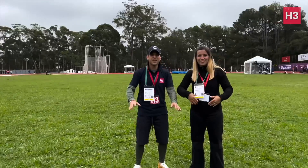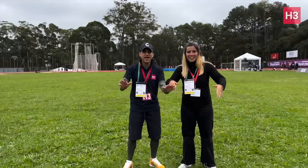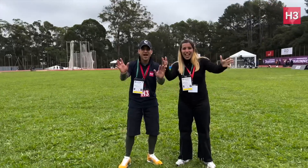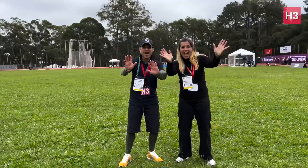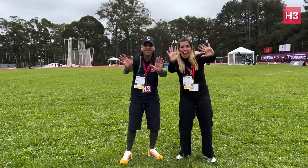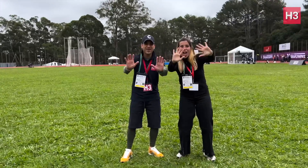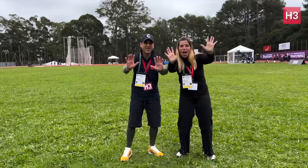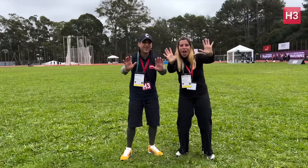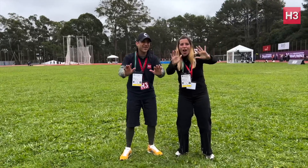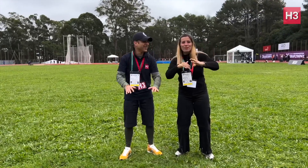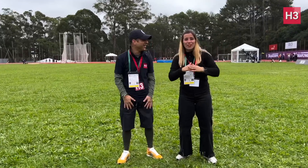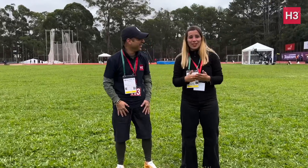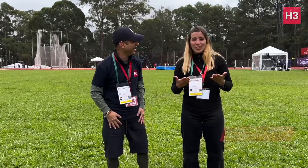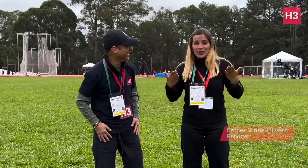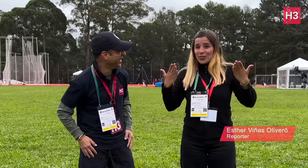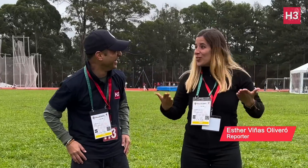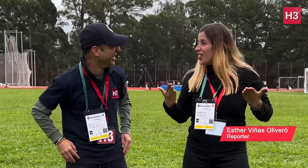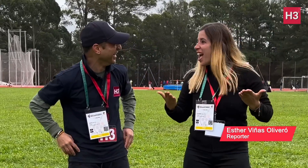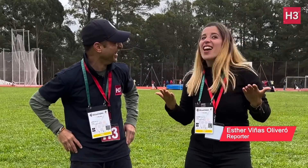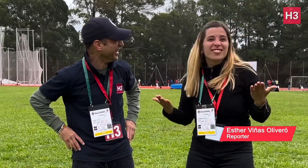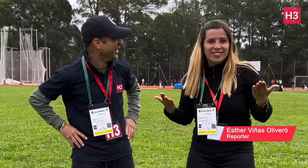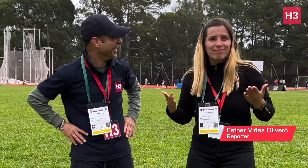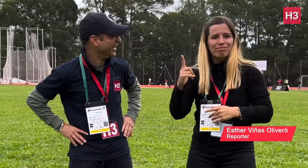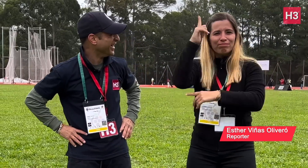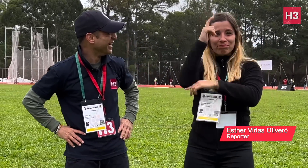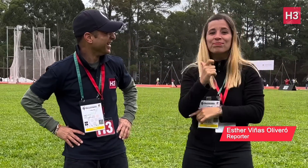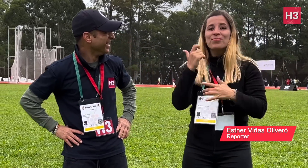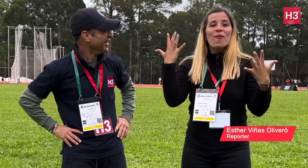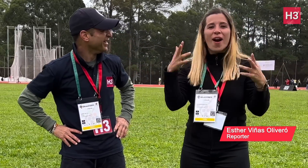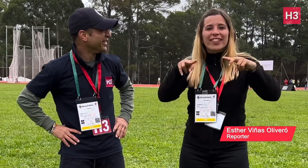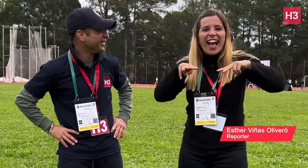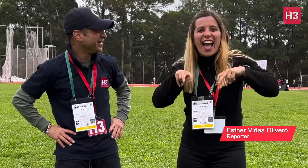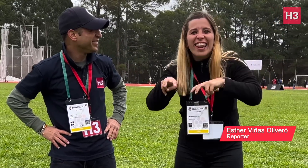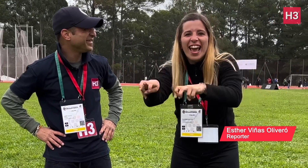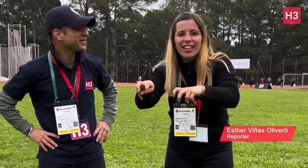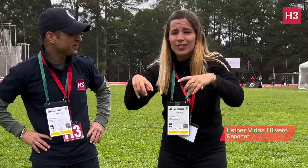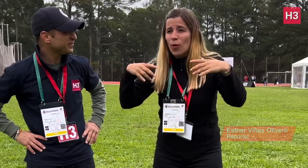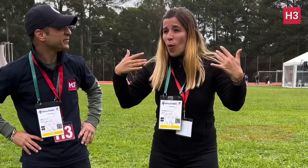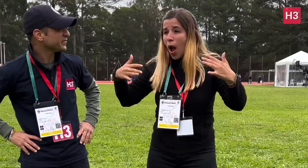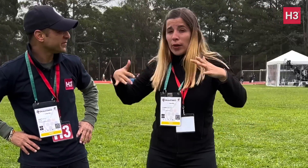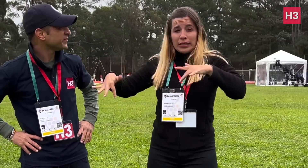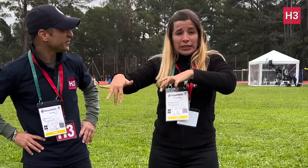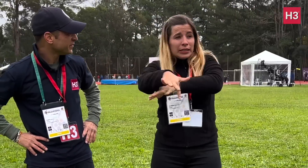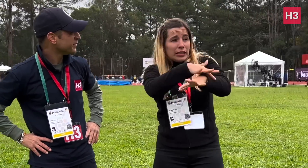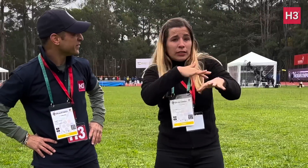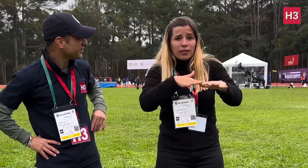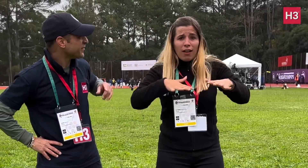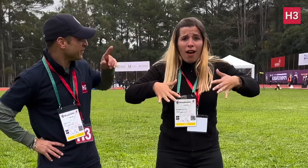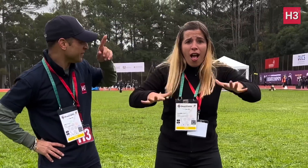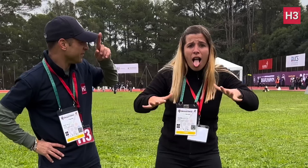Hello! Today is the first day of the Deaflympic Athletics Programme. Many athletes are nervous, focused and